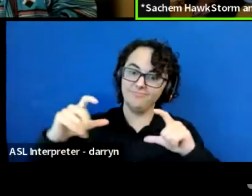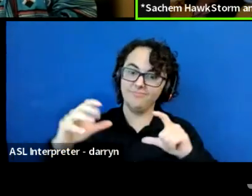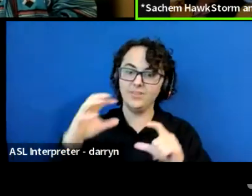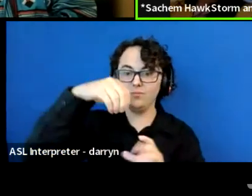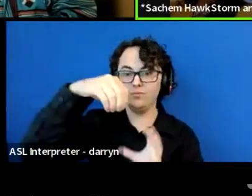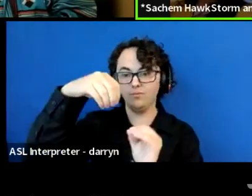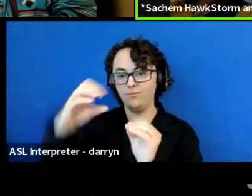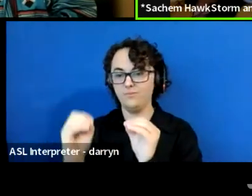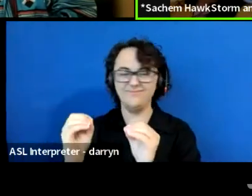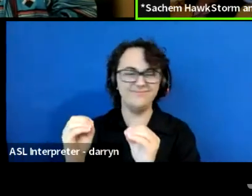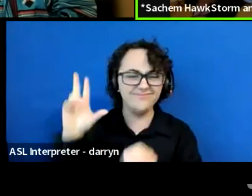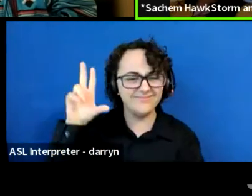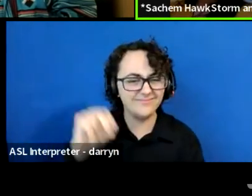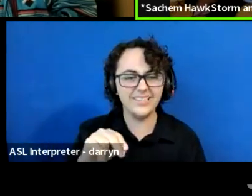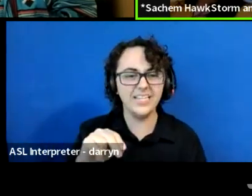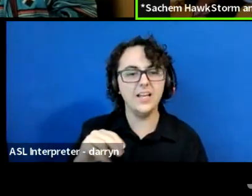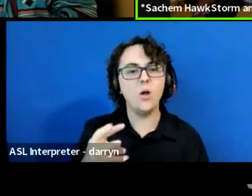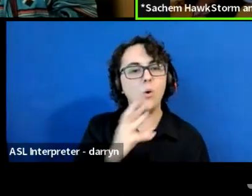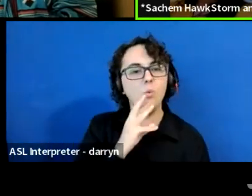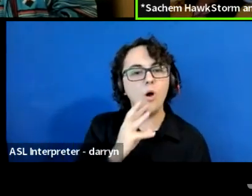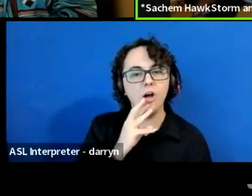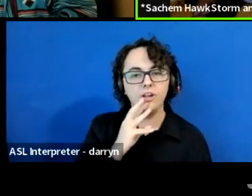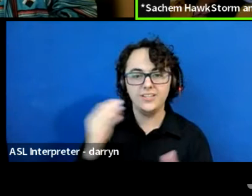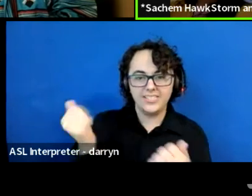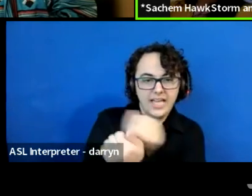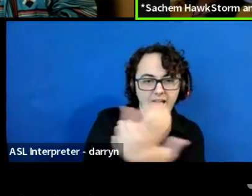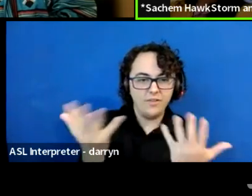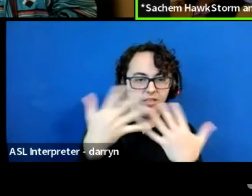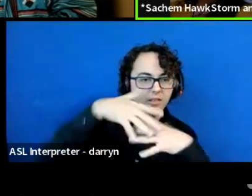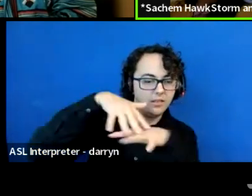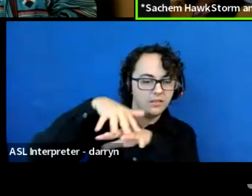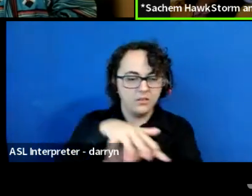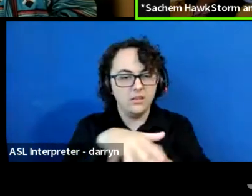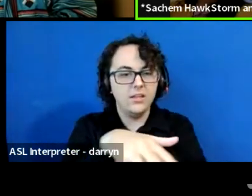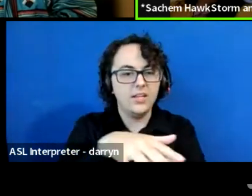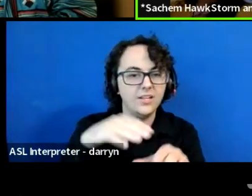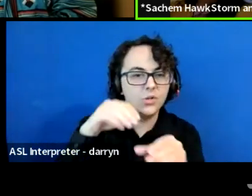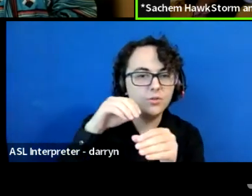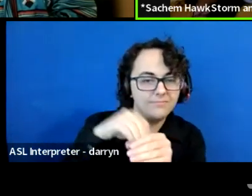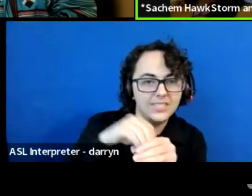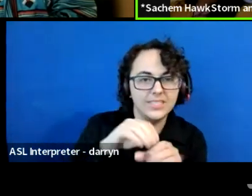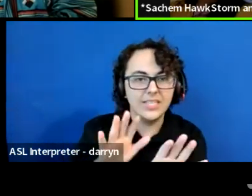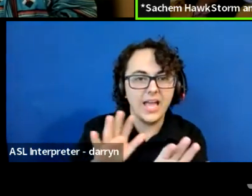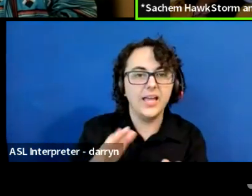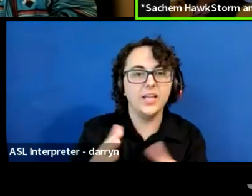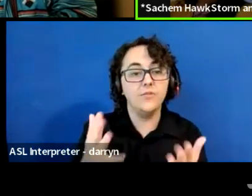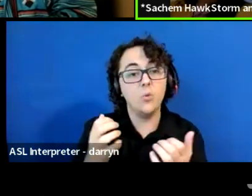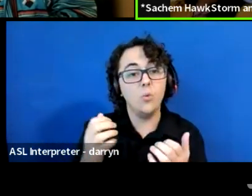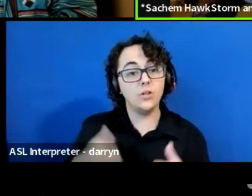And in order to survive in any environment that you are in, you need to drink the water from that environment,